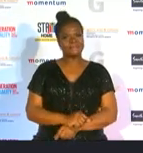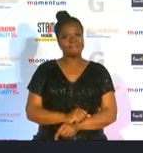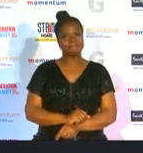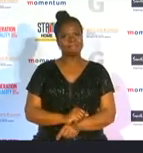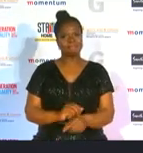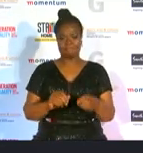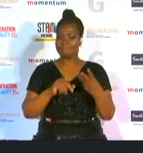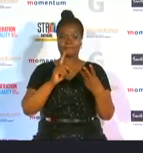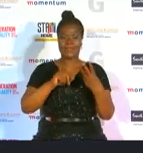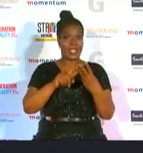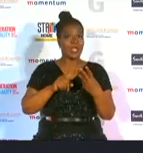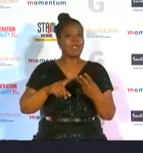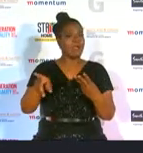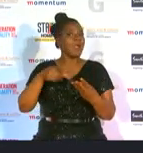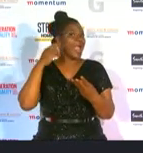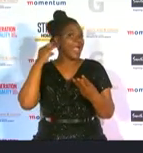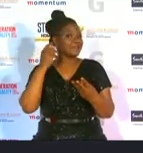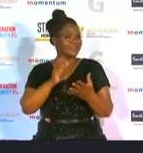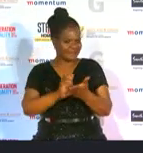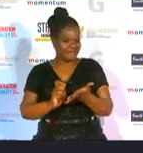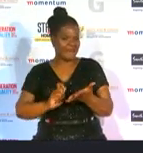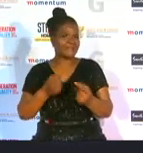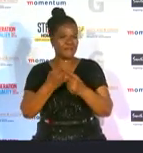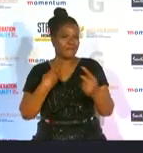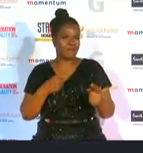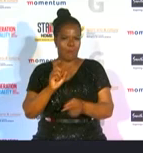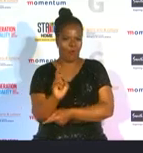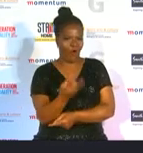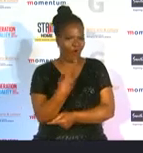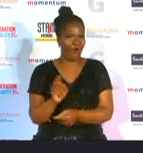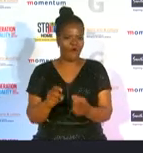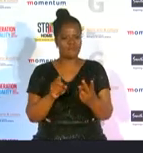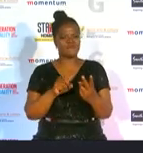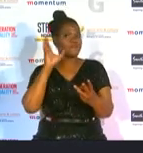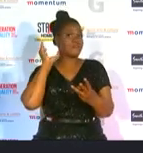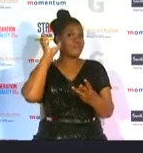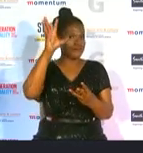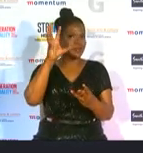never misses a beat from golf to netball rest assured cook will always give a